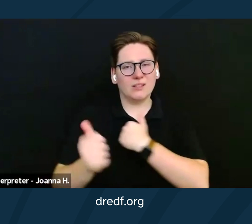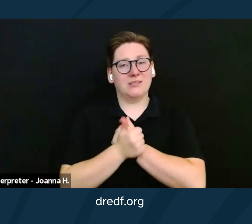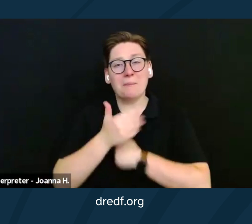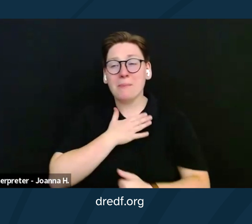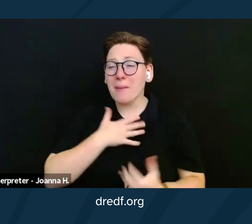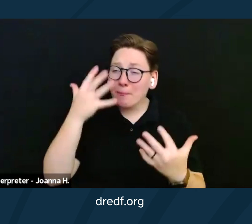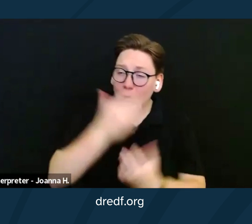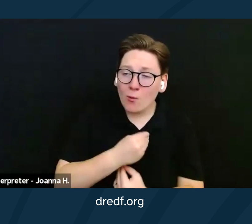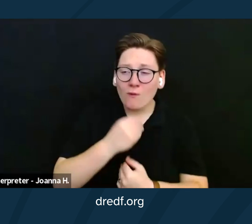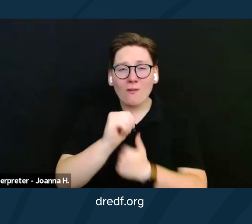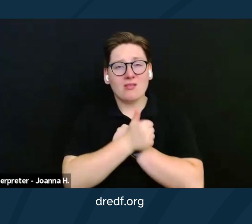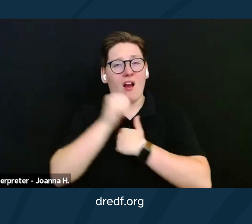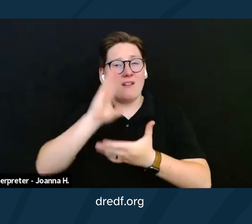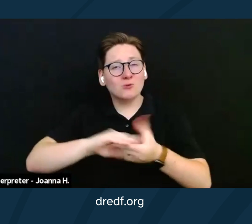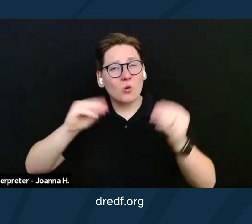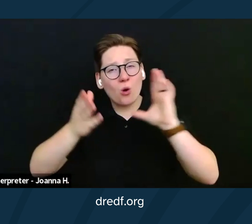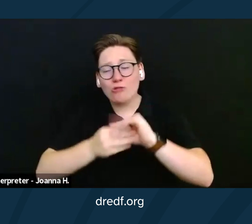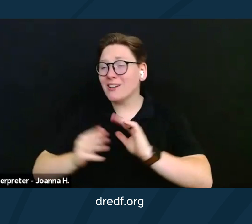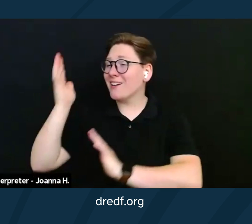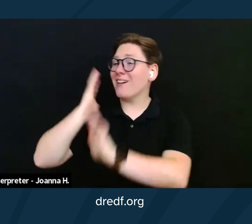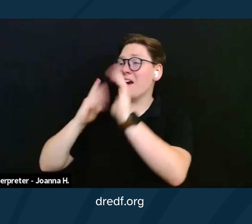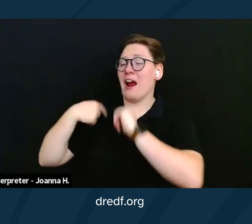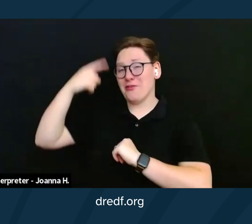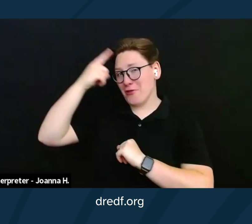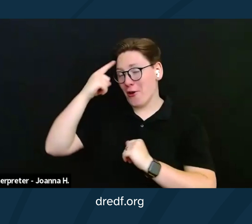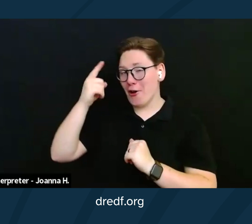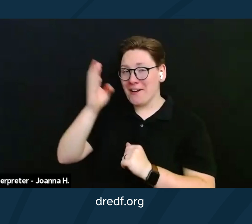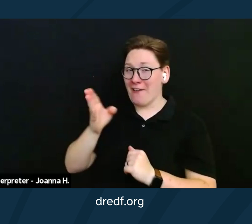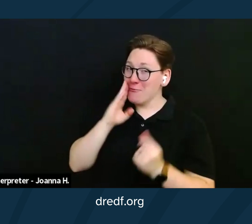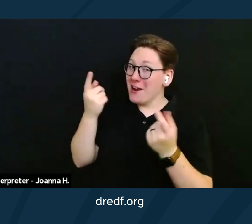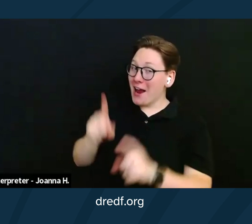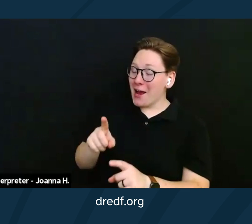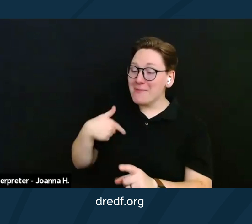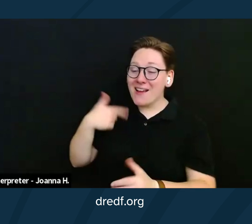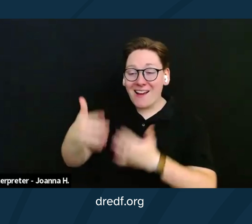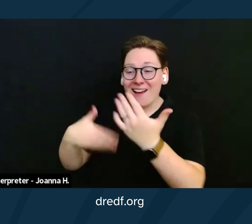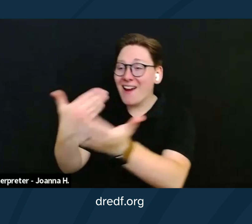that once upon a time I thought might never happen for me, would end in heartbreak.